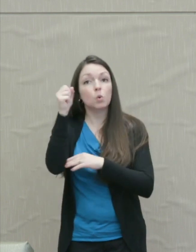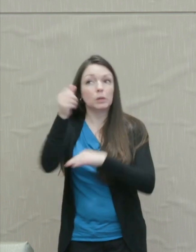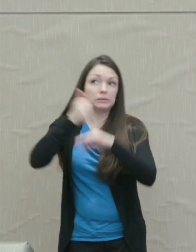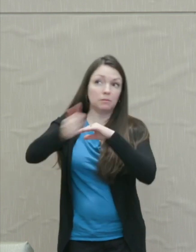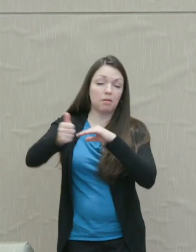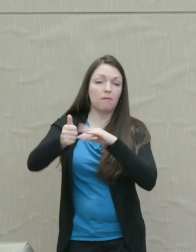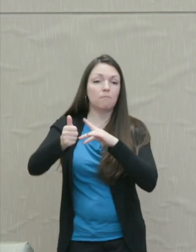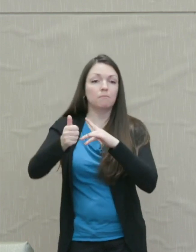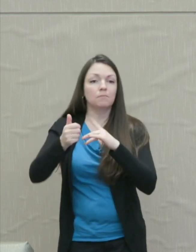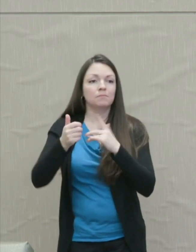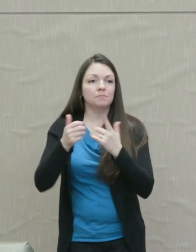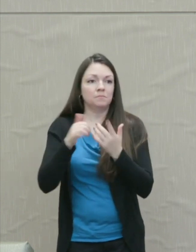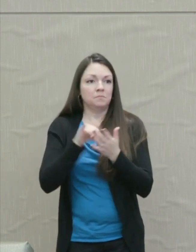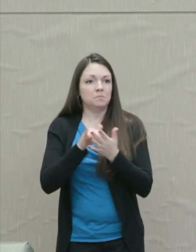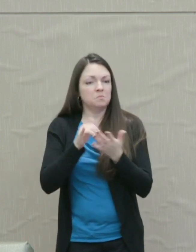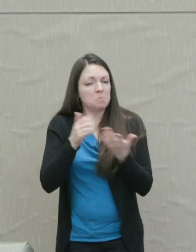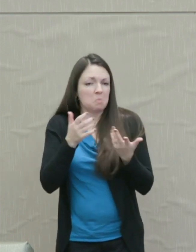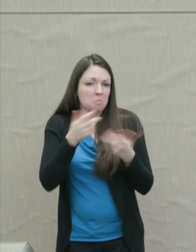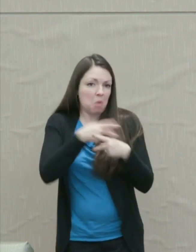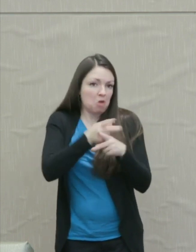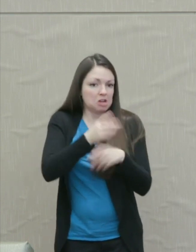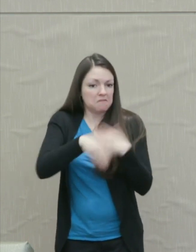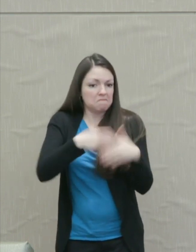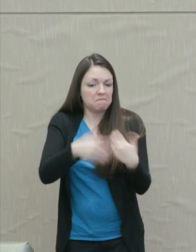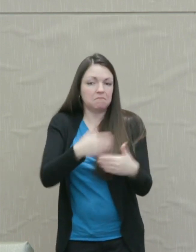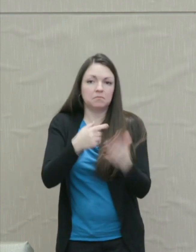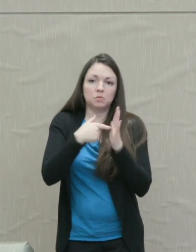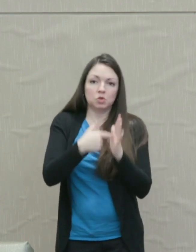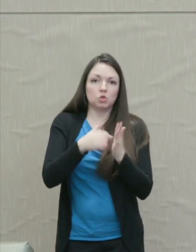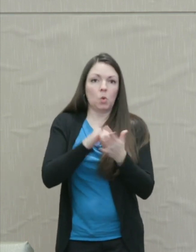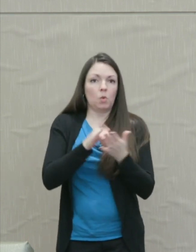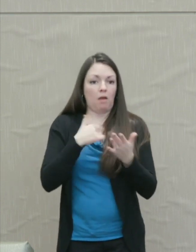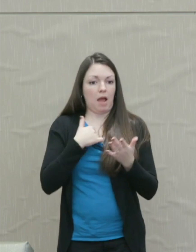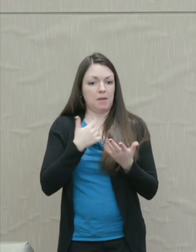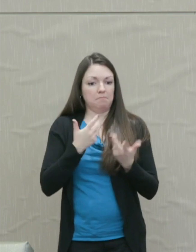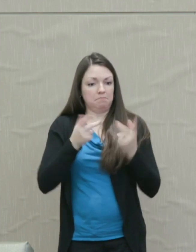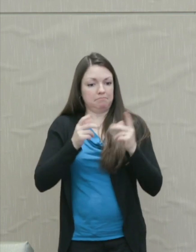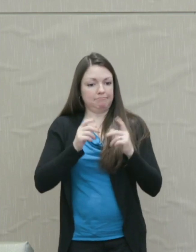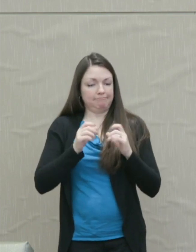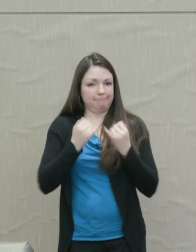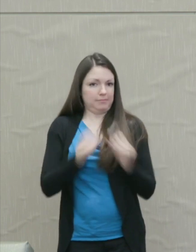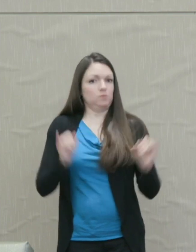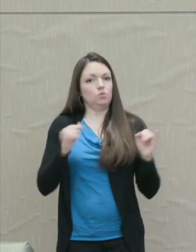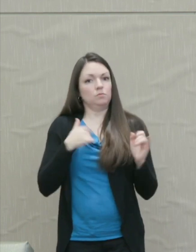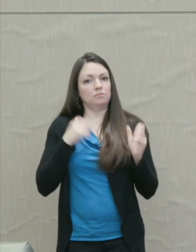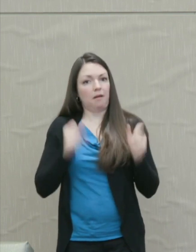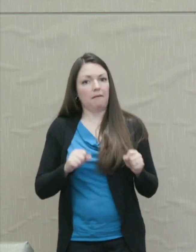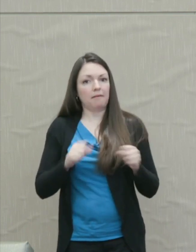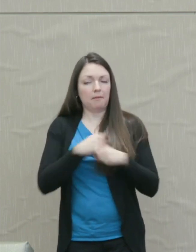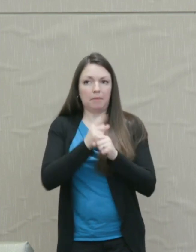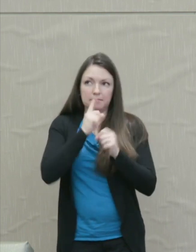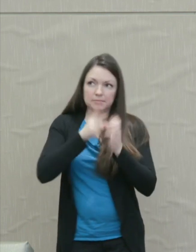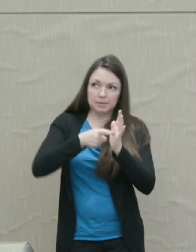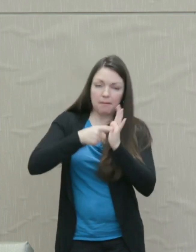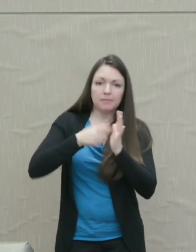They construct a purposive universe in which I'm an agent making demands. My life is valuable.